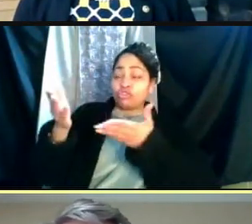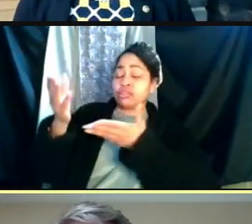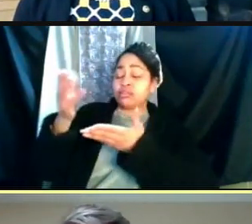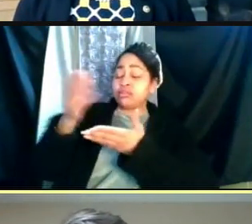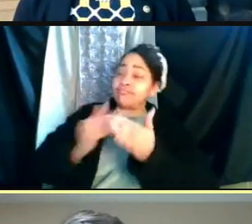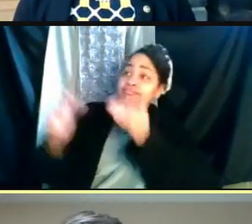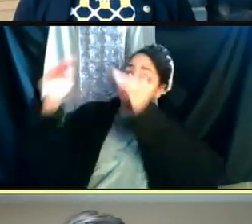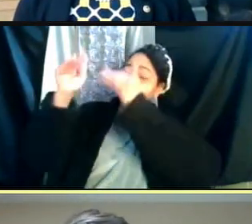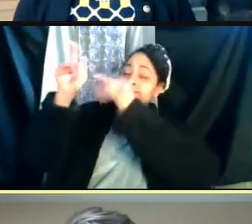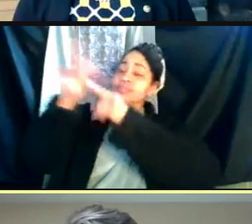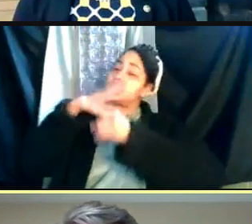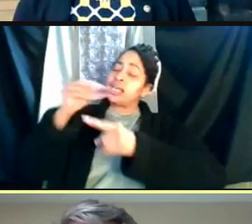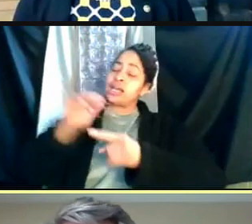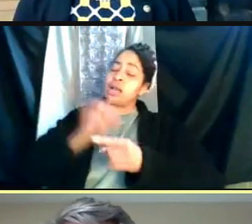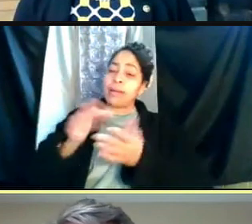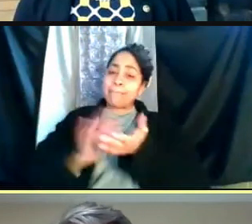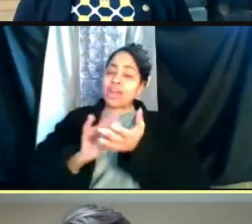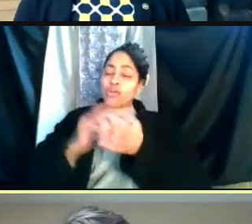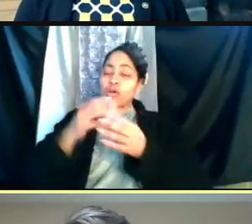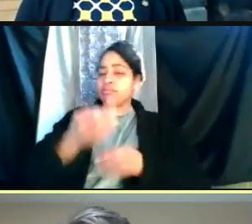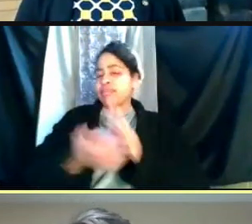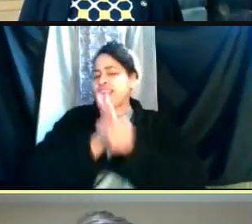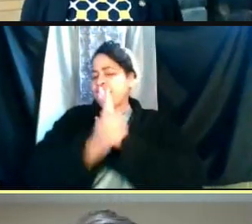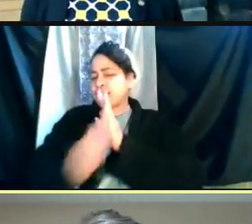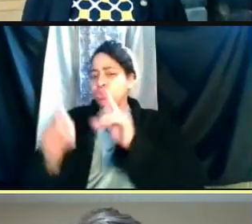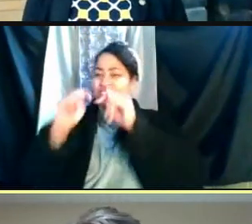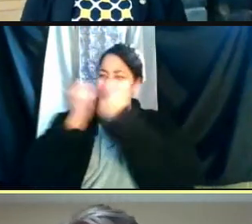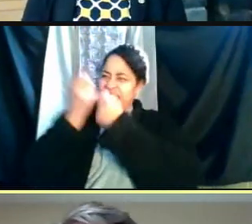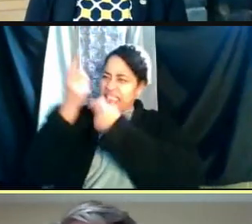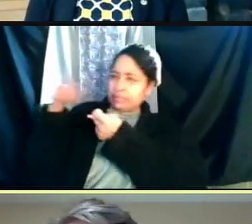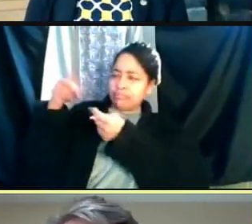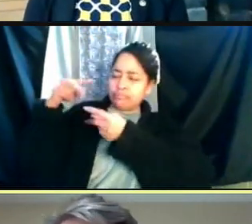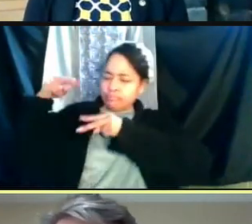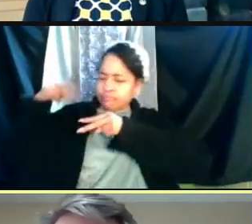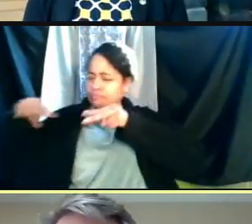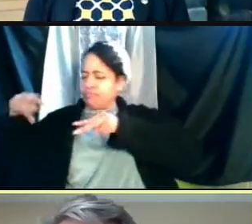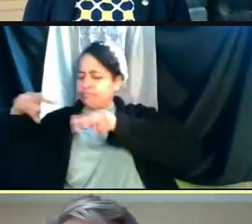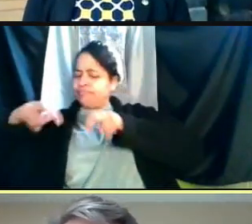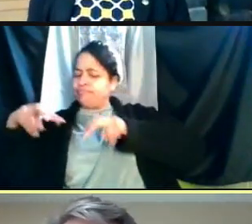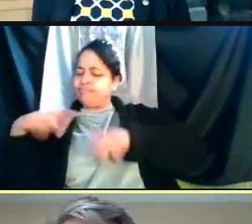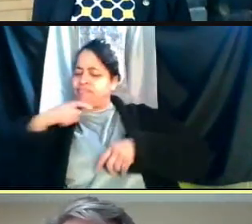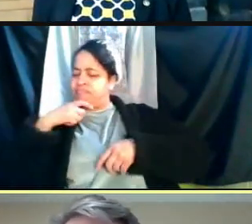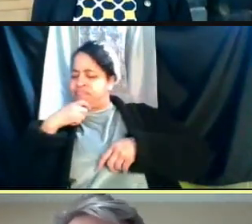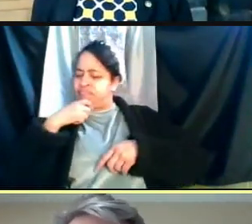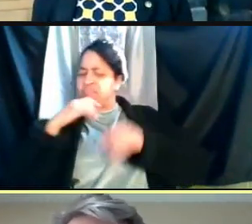and got a sort of opinion back that one of the things that we could do to alter our plan